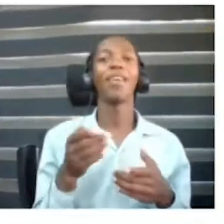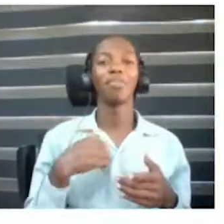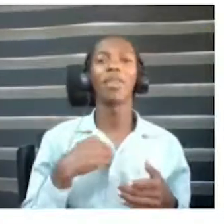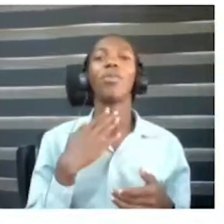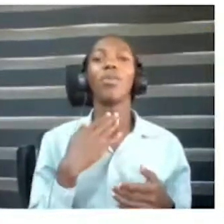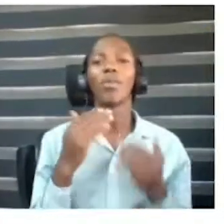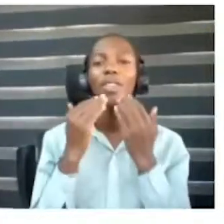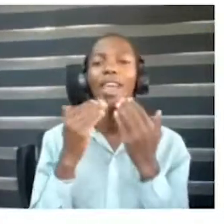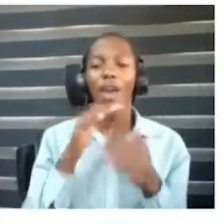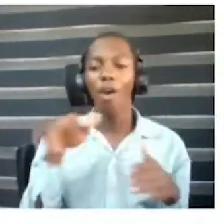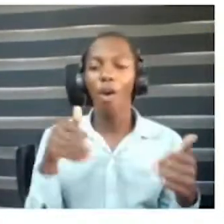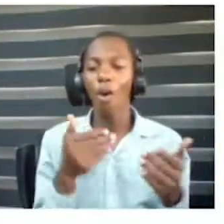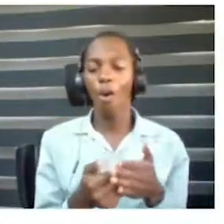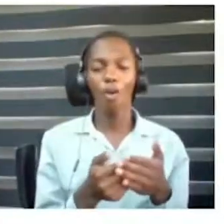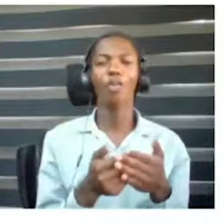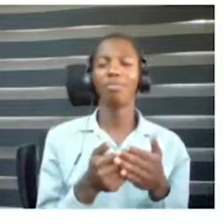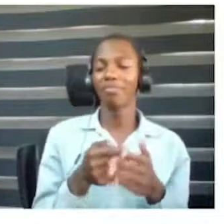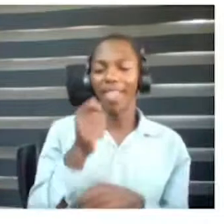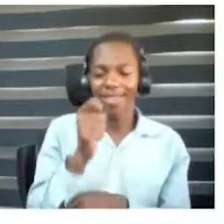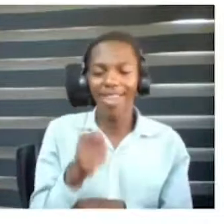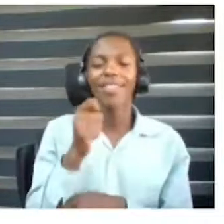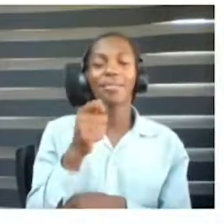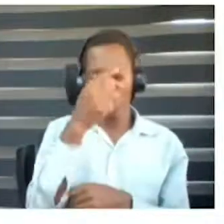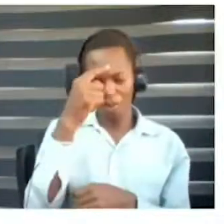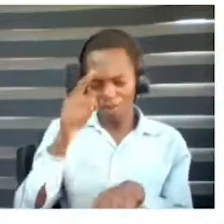to thank judges for their time and expertise.